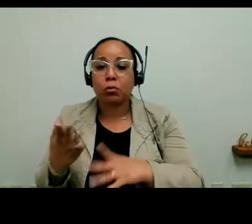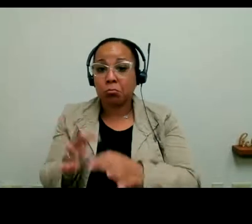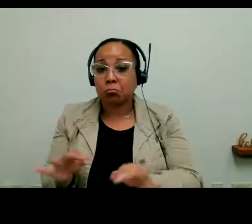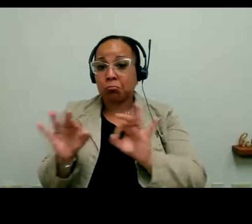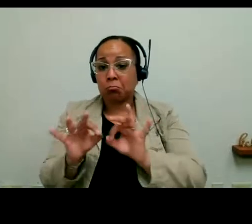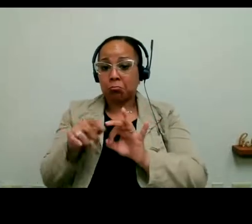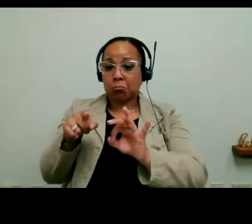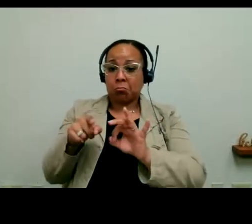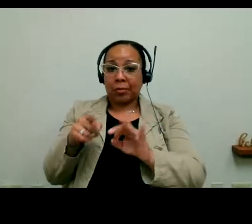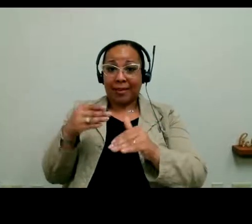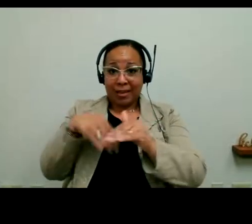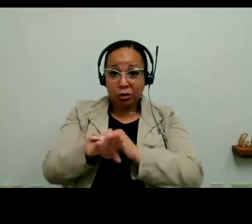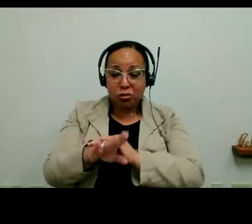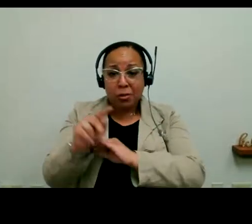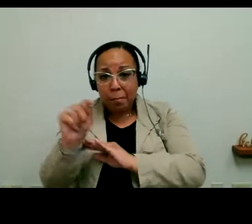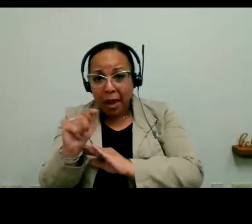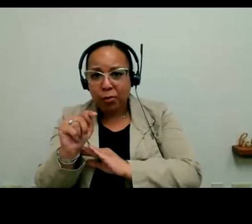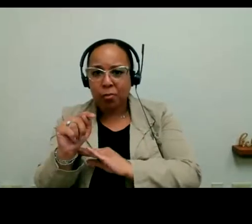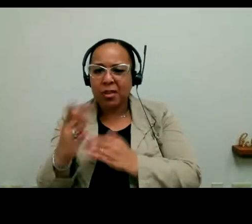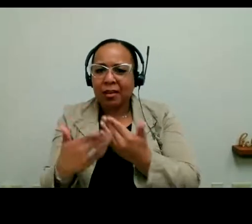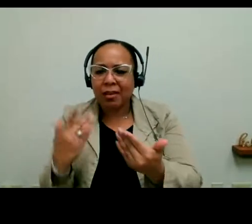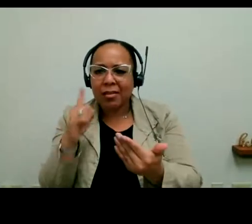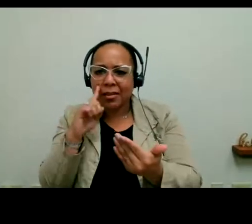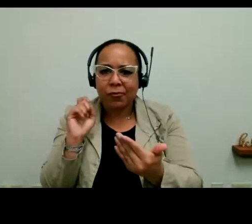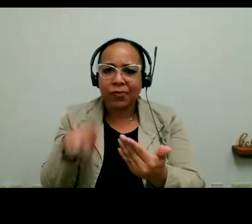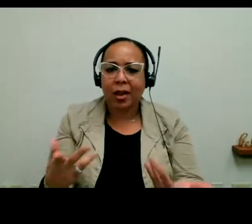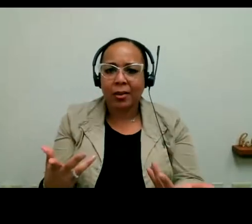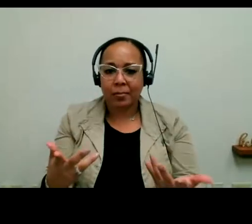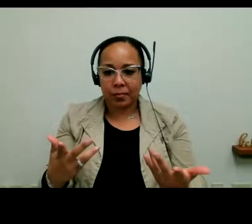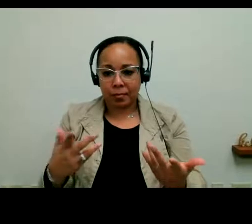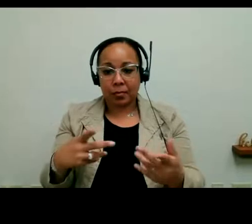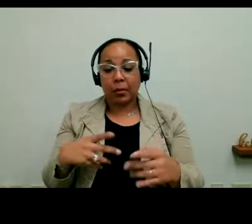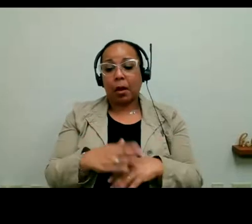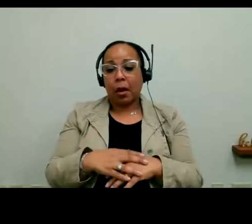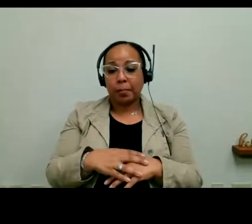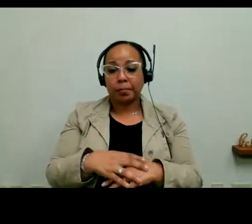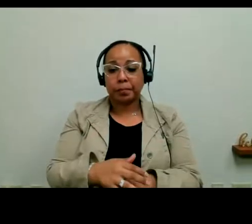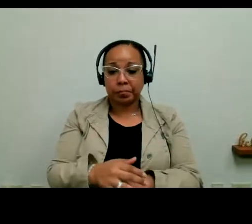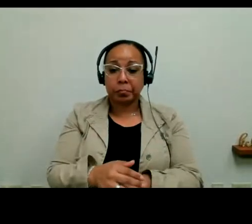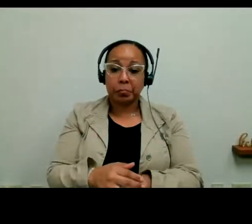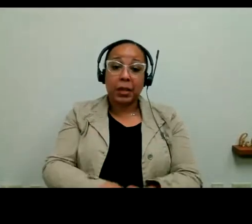accessible entrances and bathrooms are easy to find. And the permit areas --